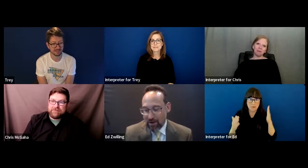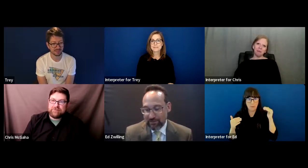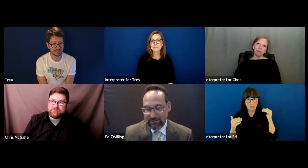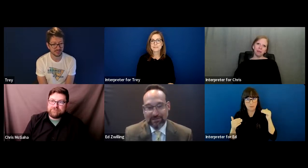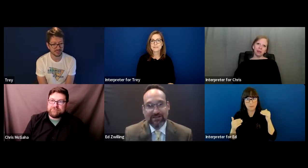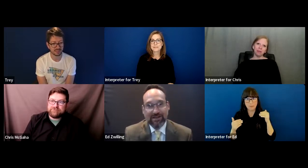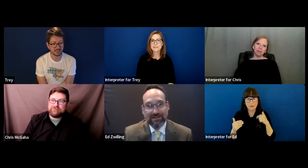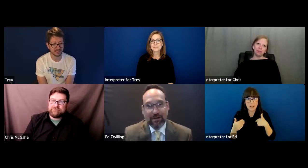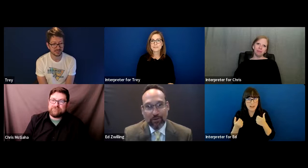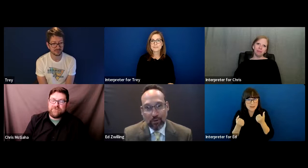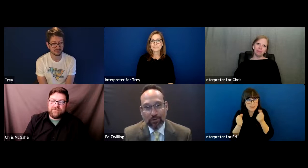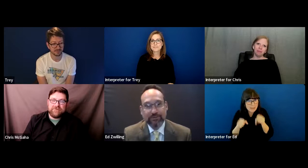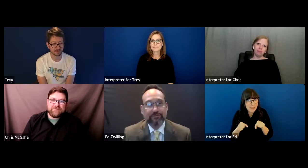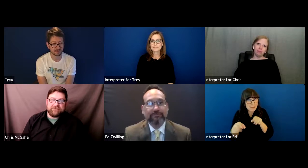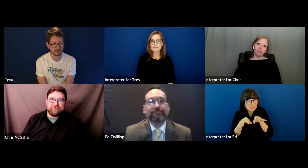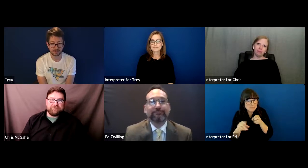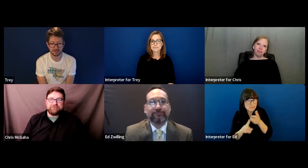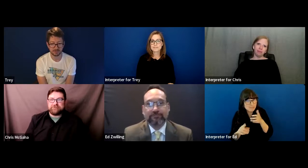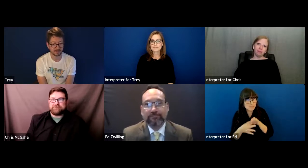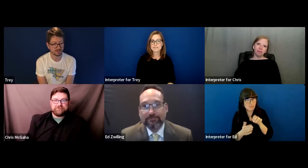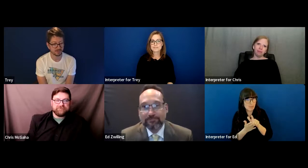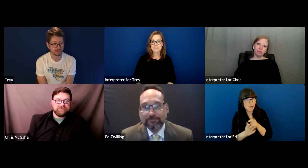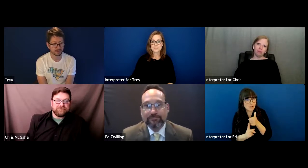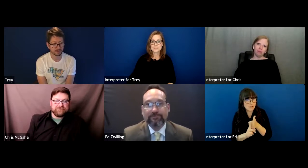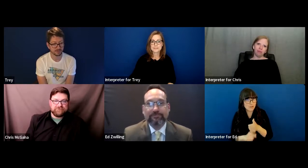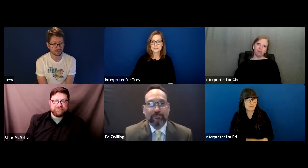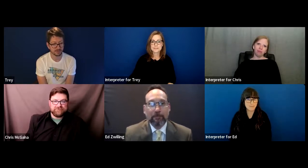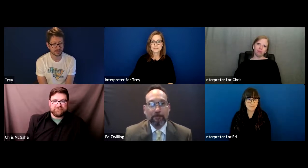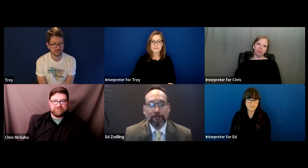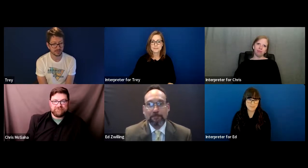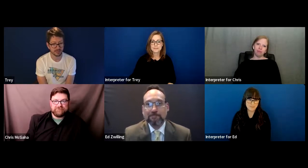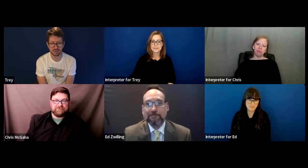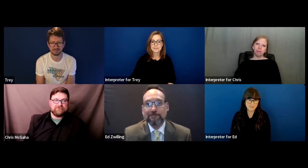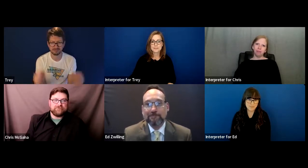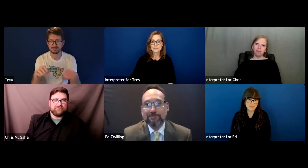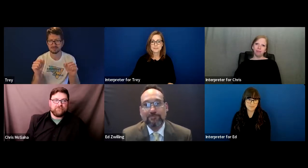offer some insight into how the law works.